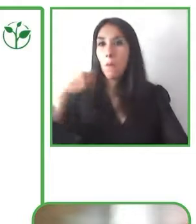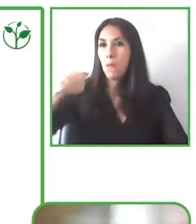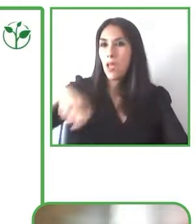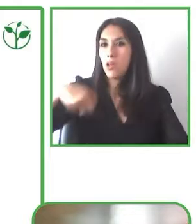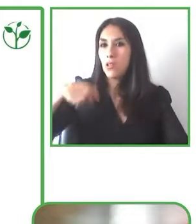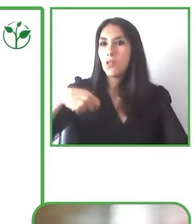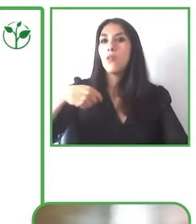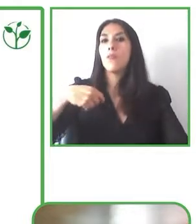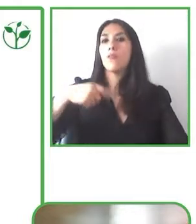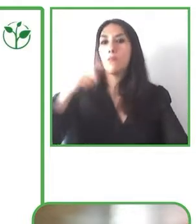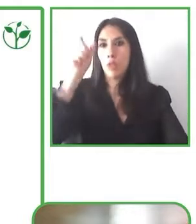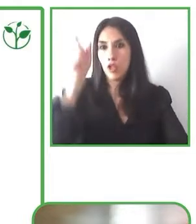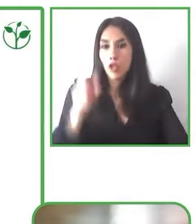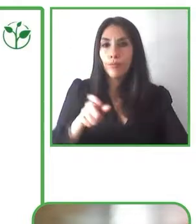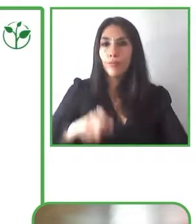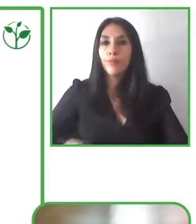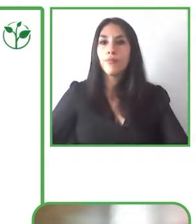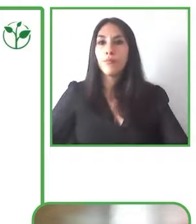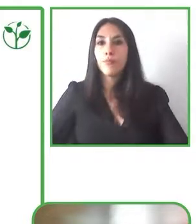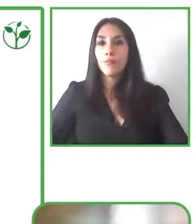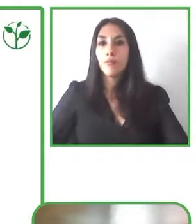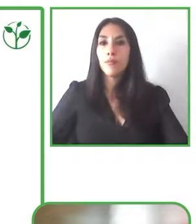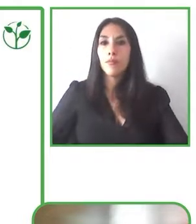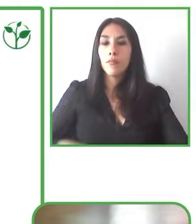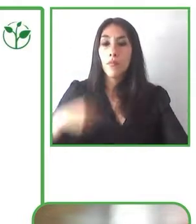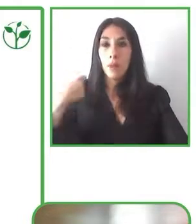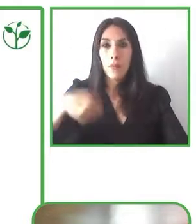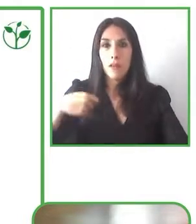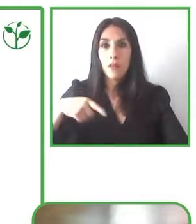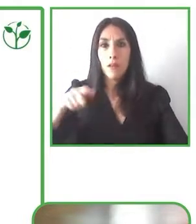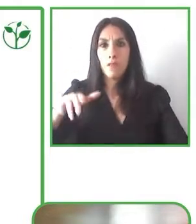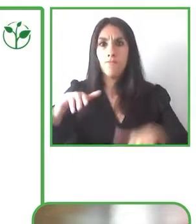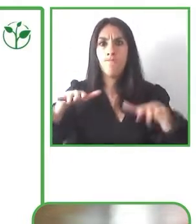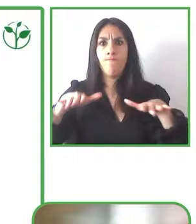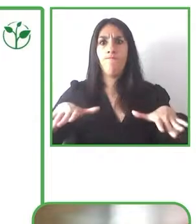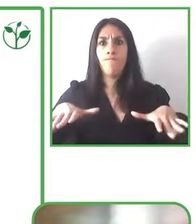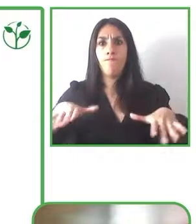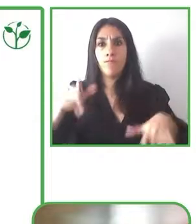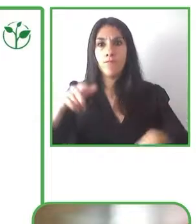by and the royal family if we have the participation of all these different organizations then we